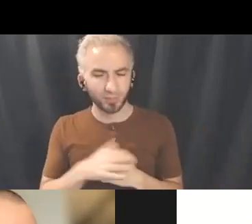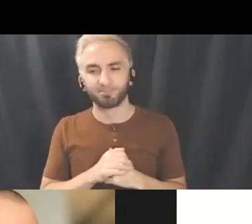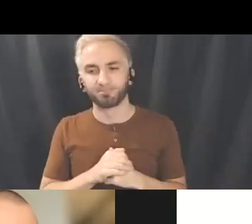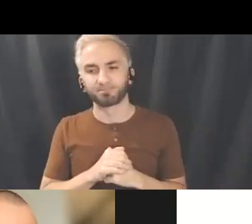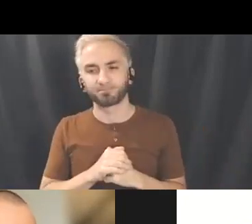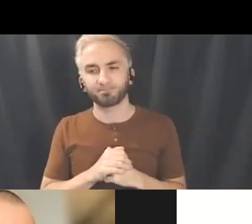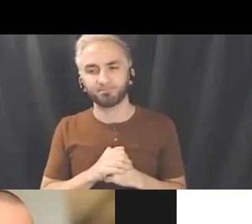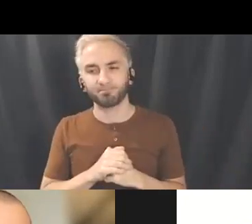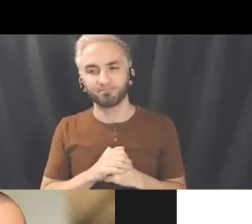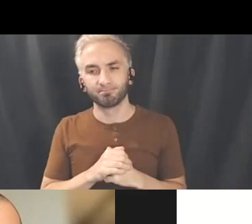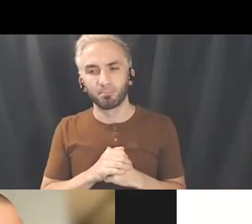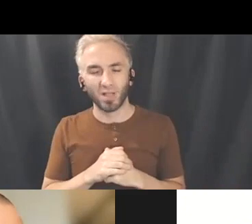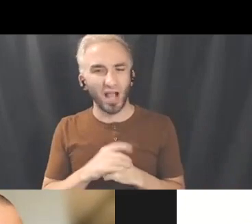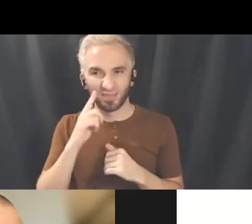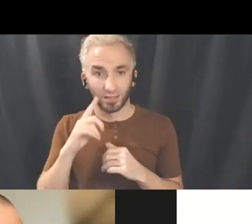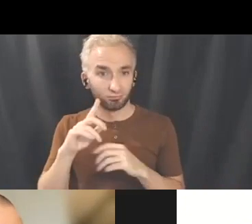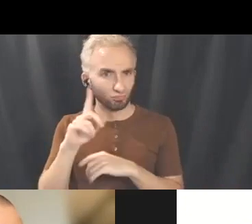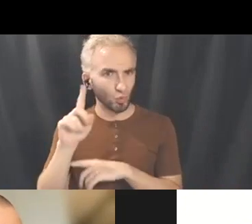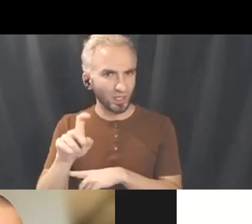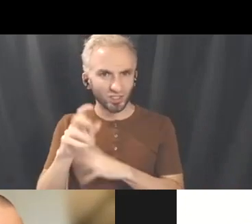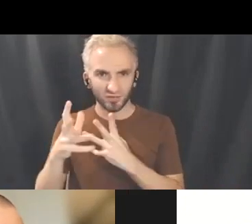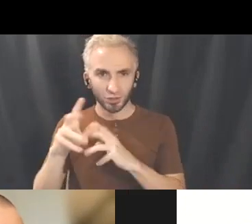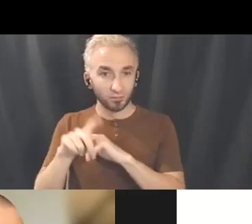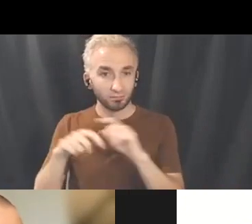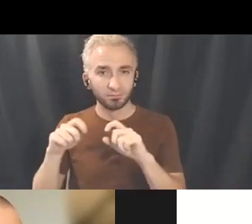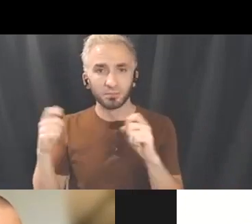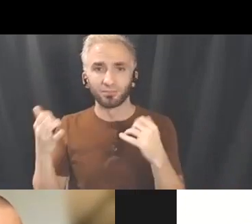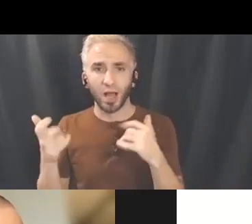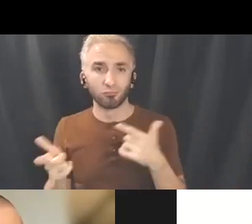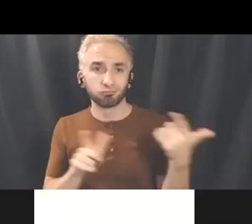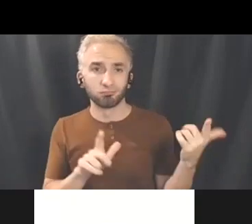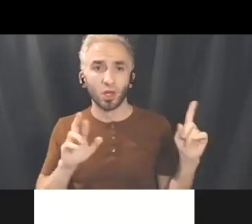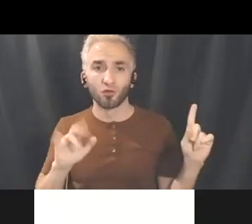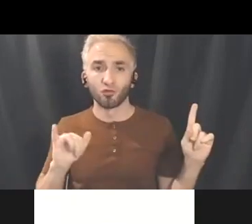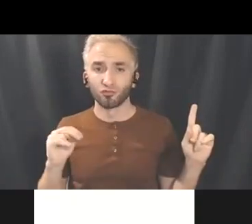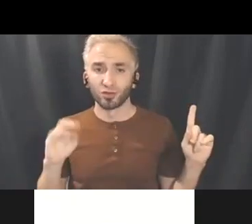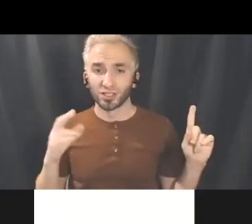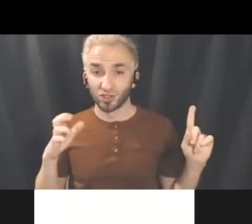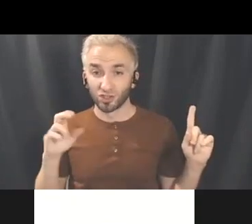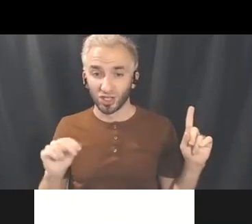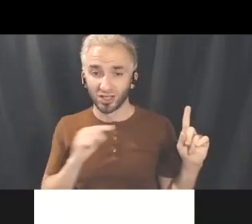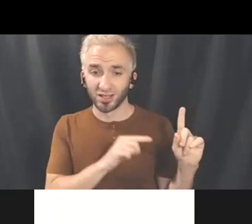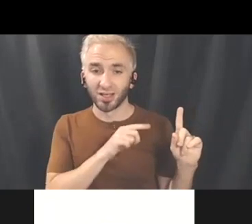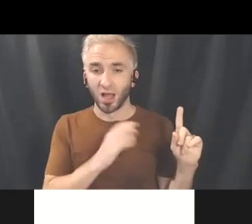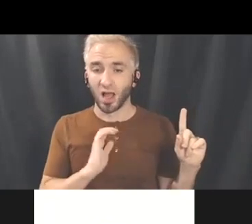I'm just going to hand it back over to Rinchen our DCL producer